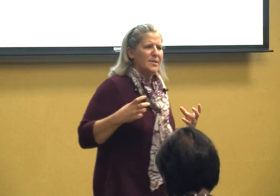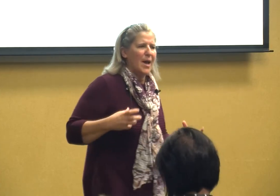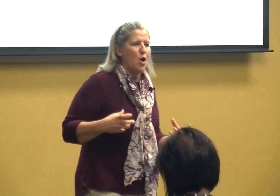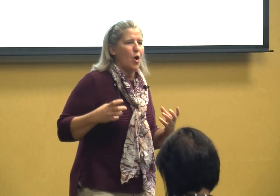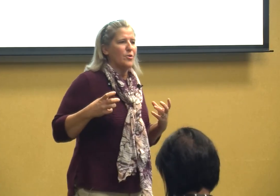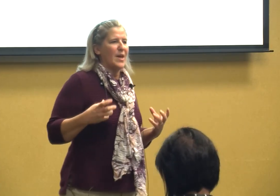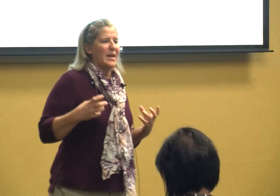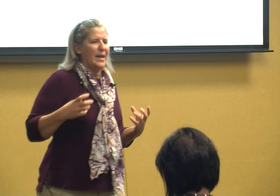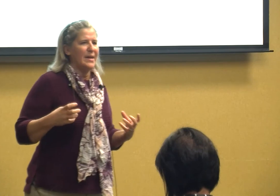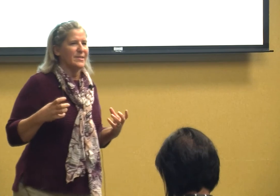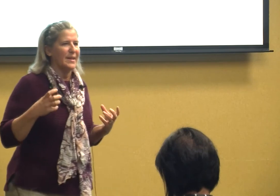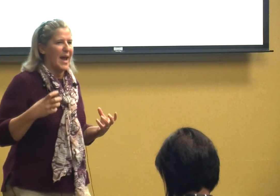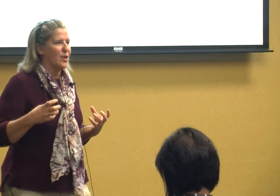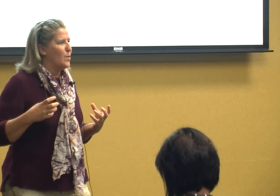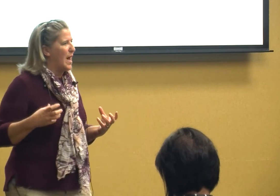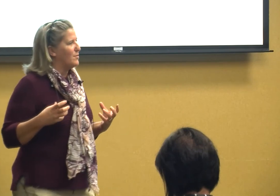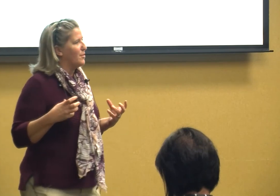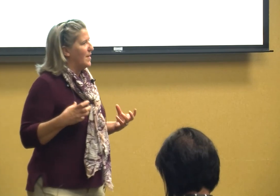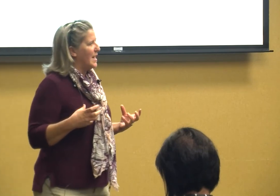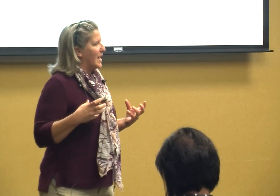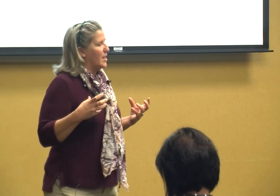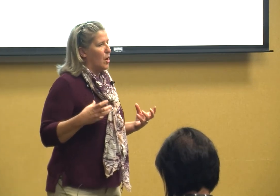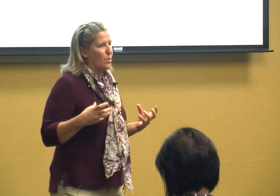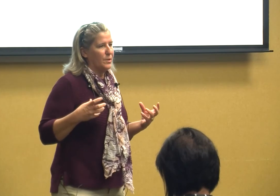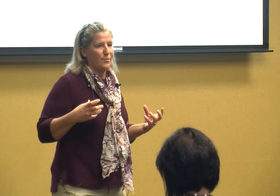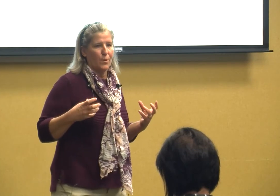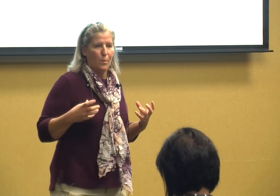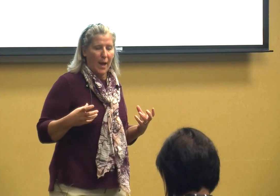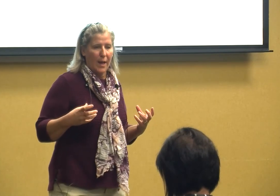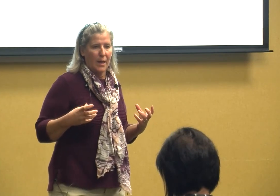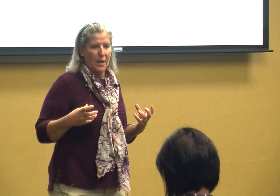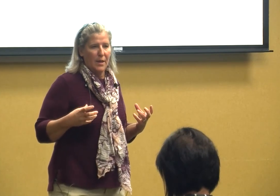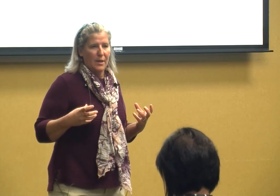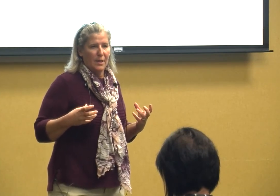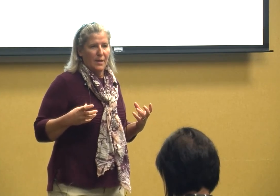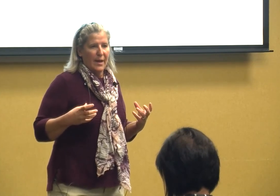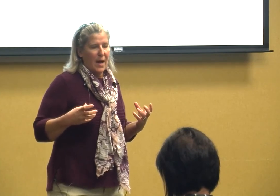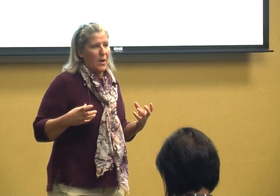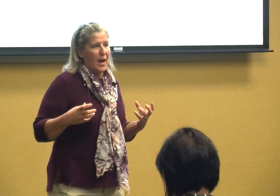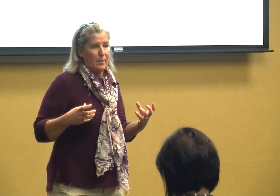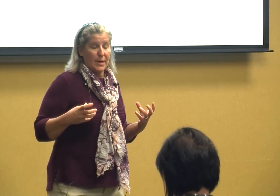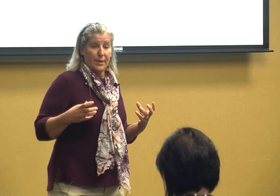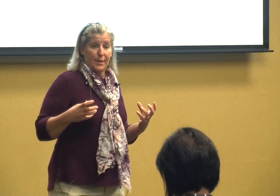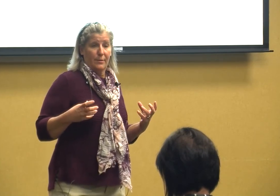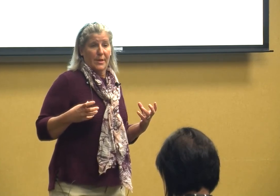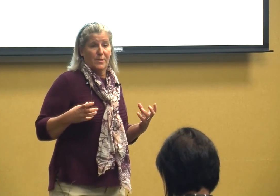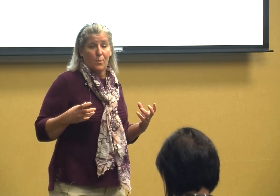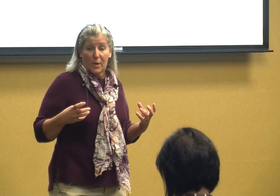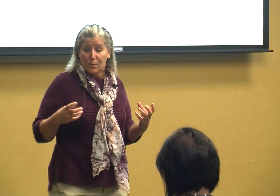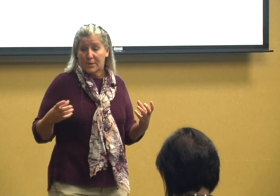how hard that is and how you have to think in a whole different way how am I gonna do this what's